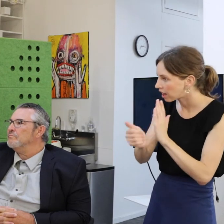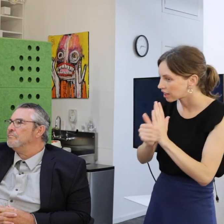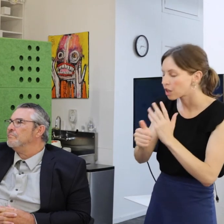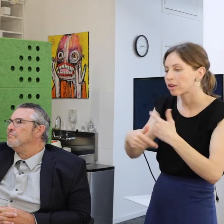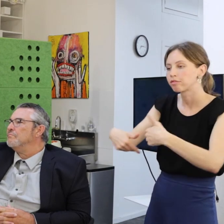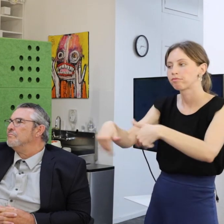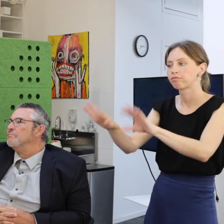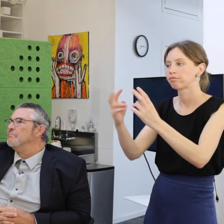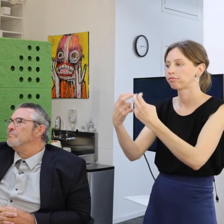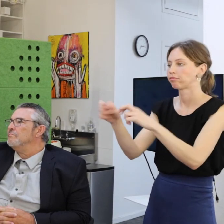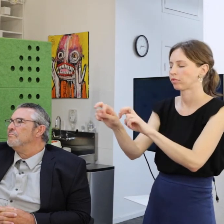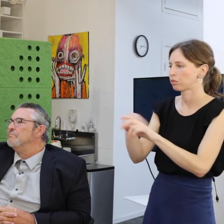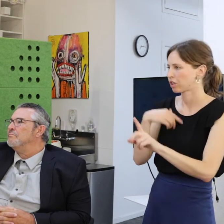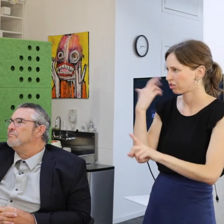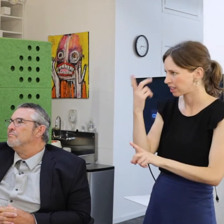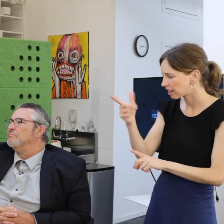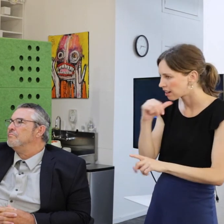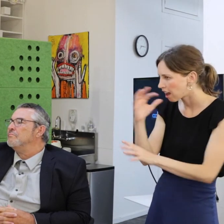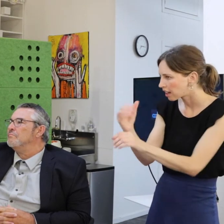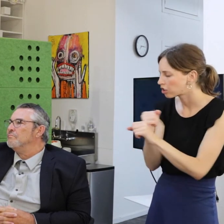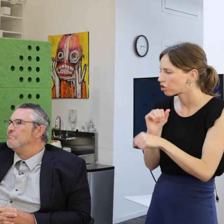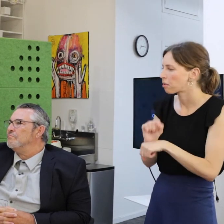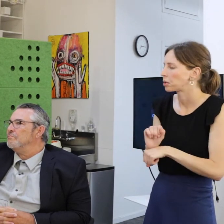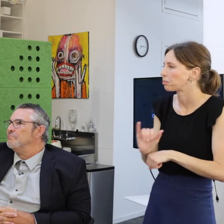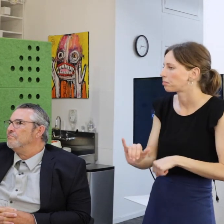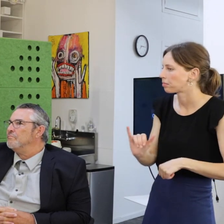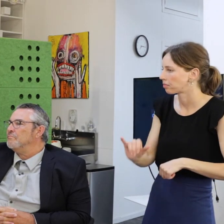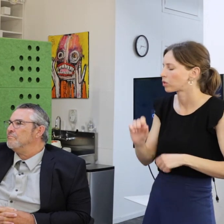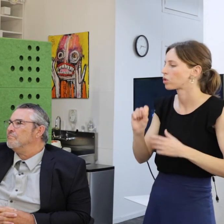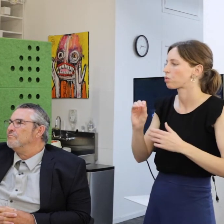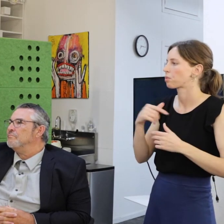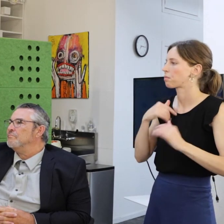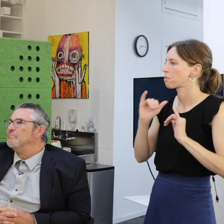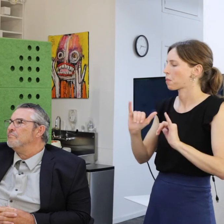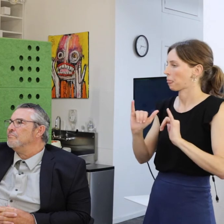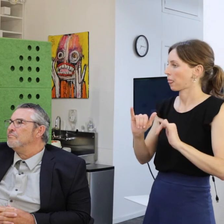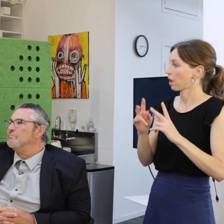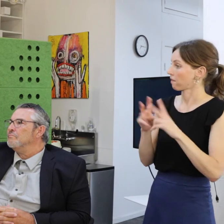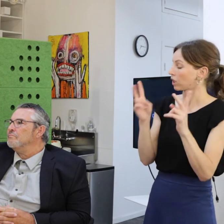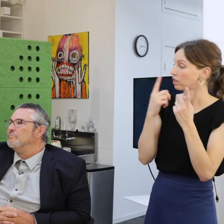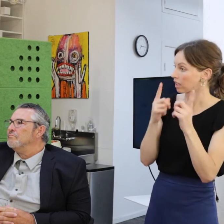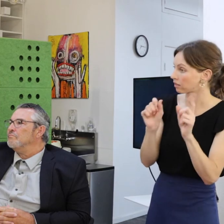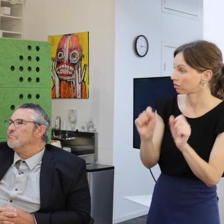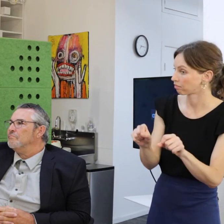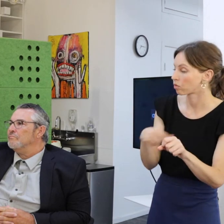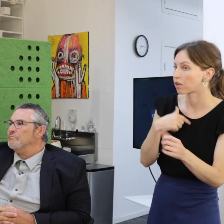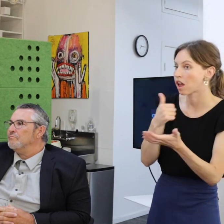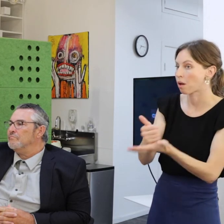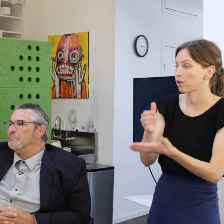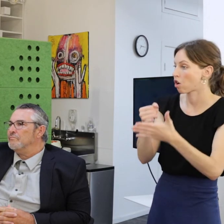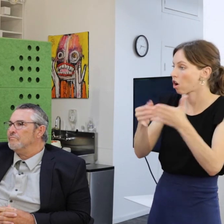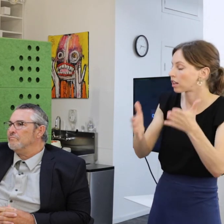And we realized they weren't getting jobs. So, on the one hand, we were very successful we were helping artists gain skills.